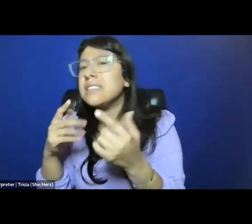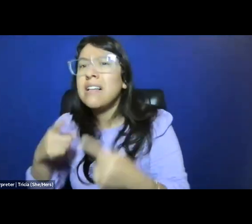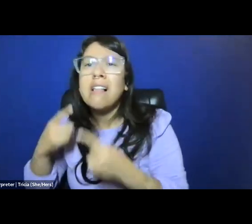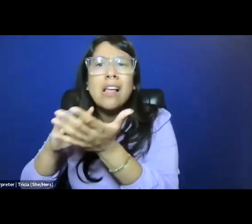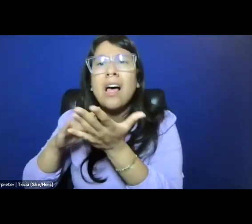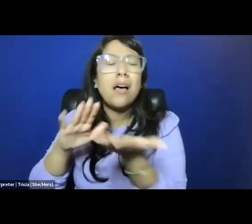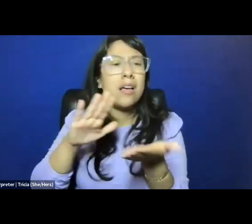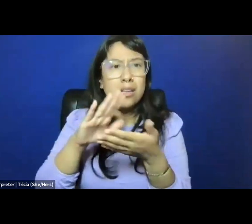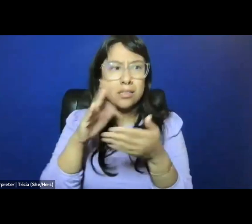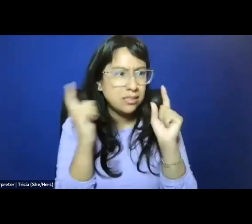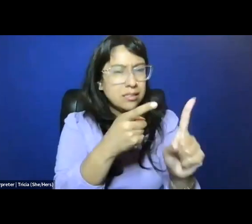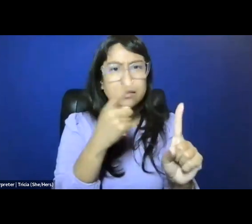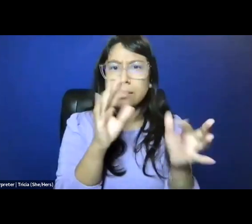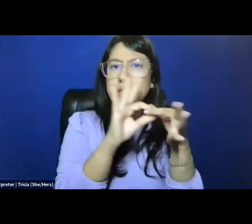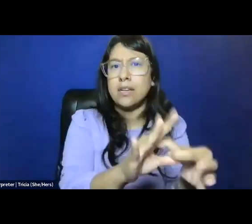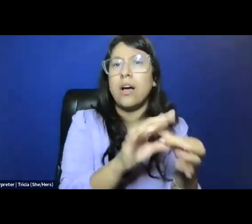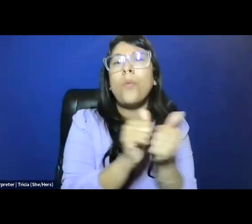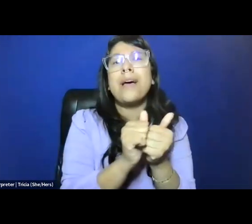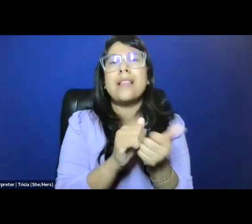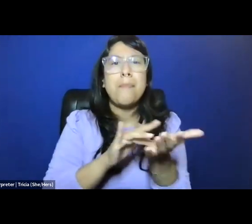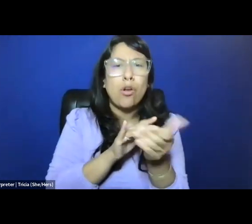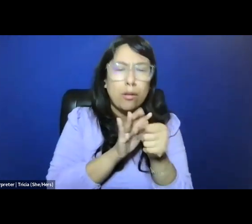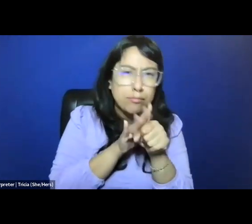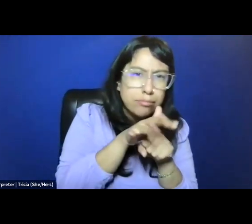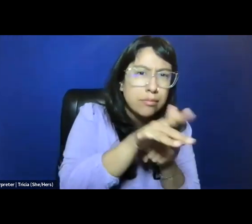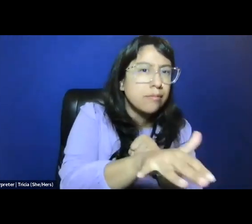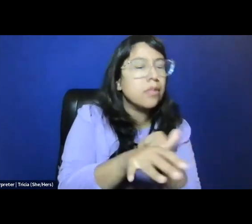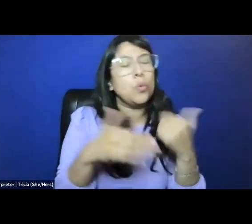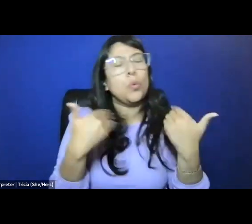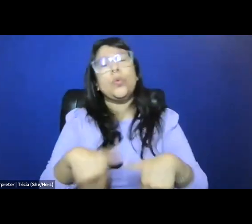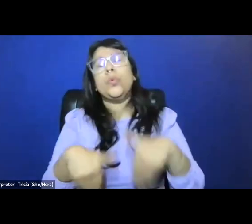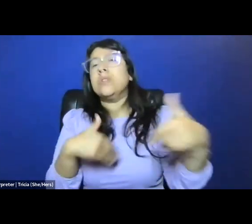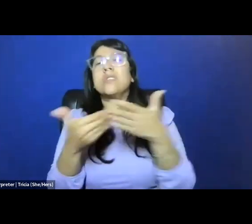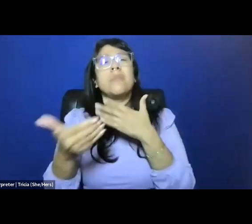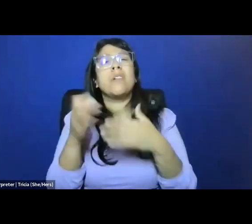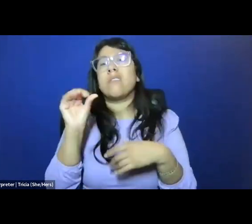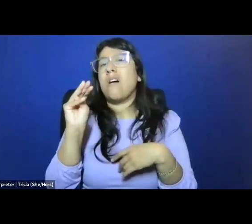these are all becoming more precarious, even before Comstock has been raised from the dead.